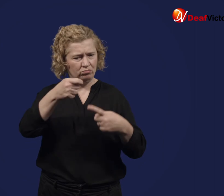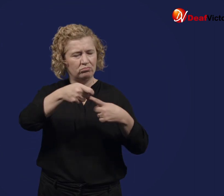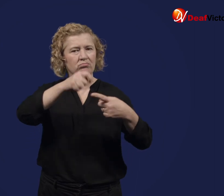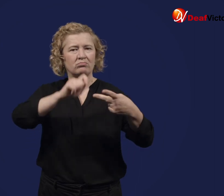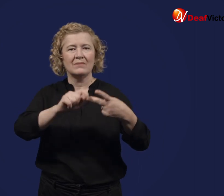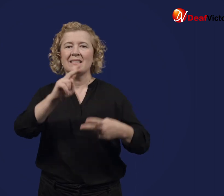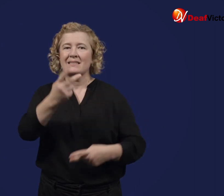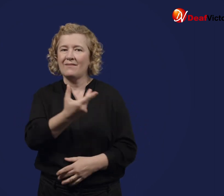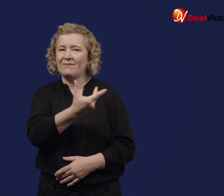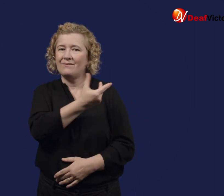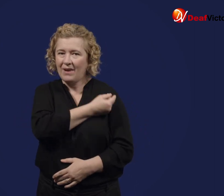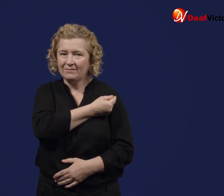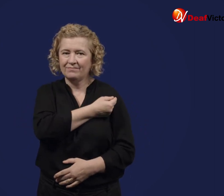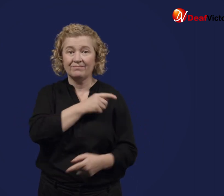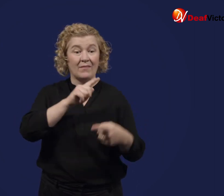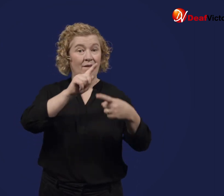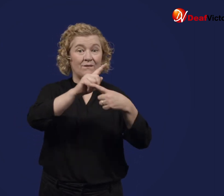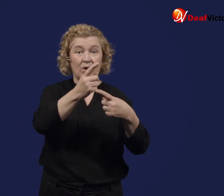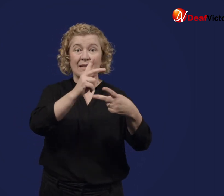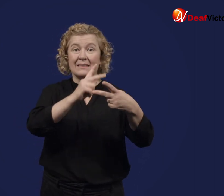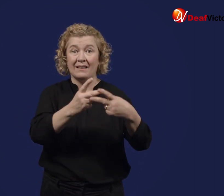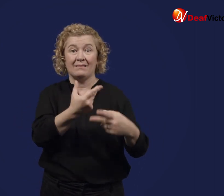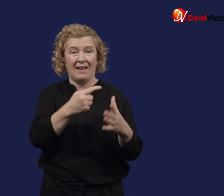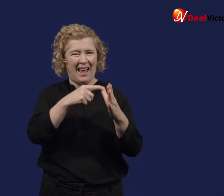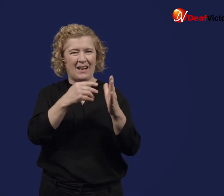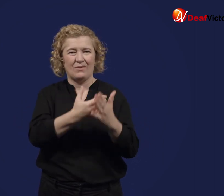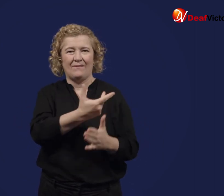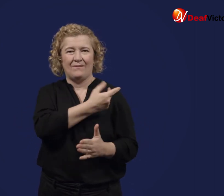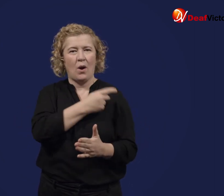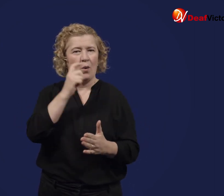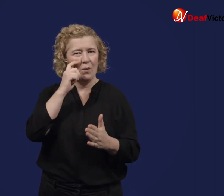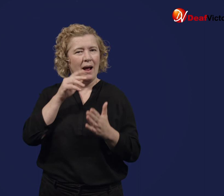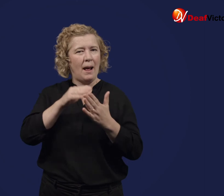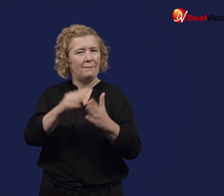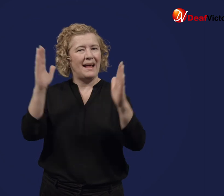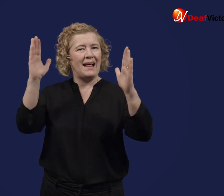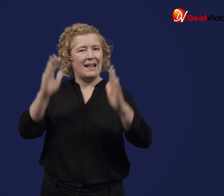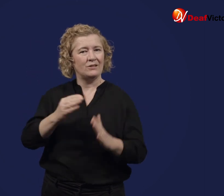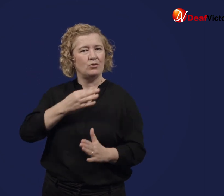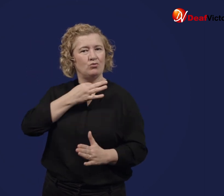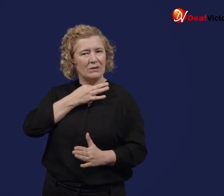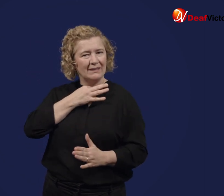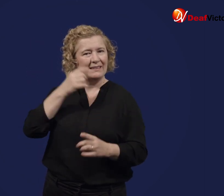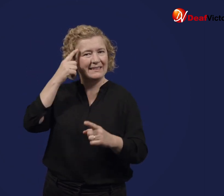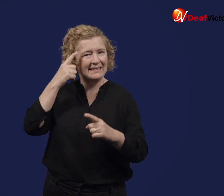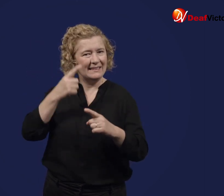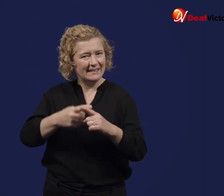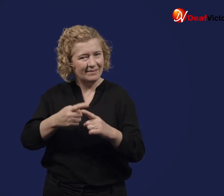Getting both doses will reduce your risk of serious illness from COVID-19.